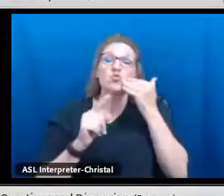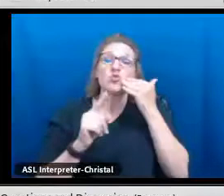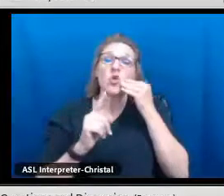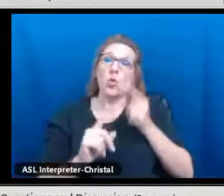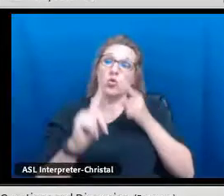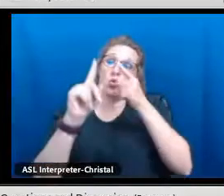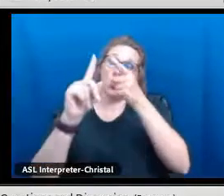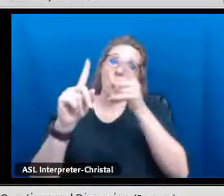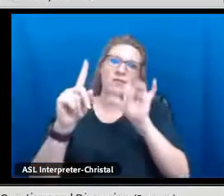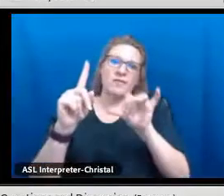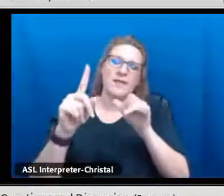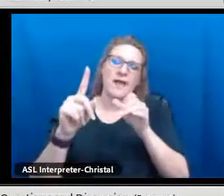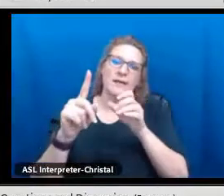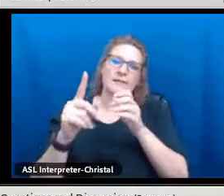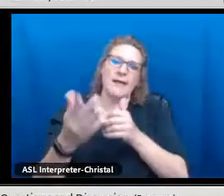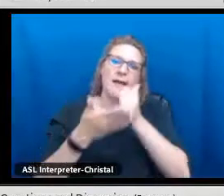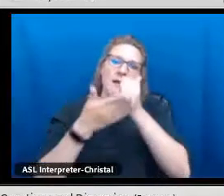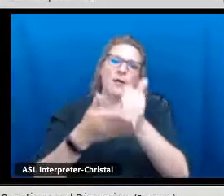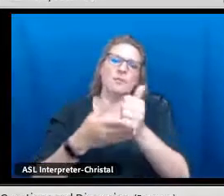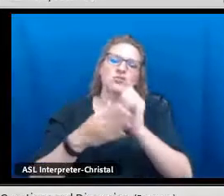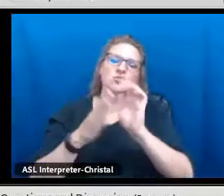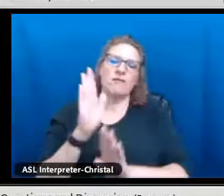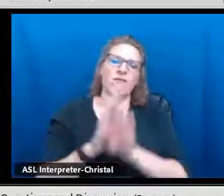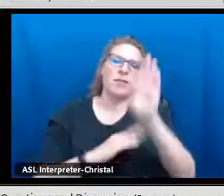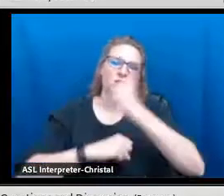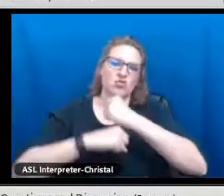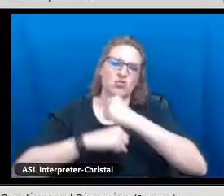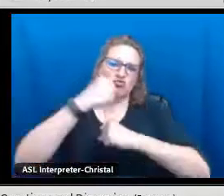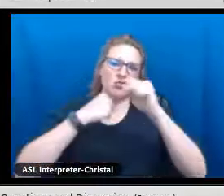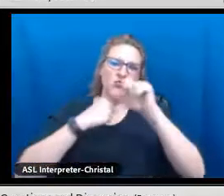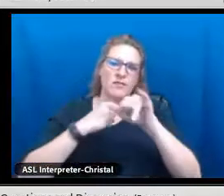Is it phrases and numbers? Or fluency?